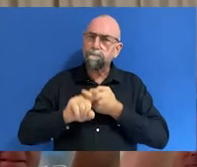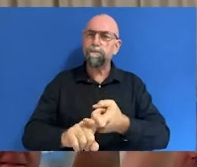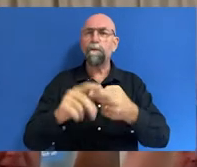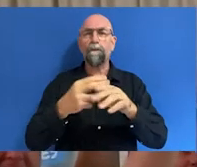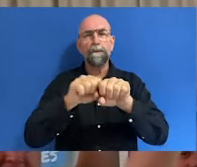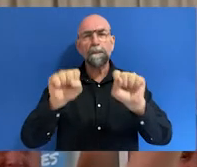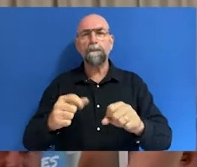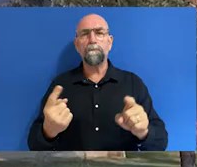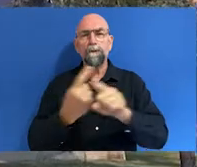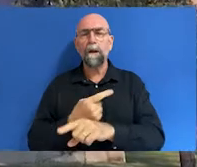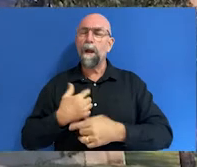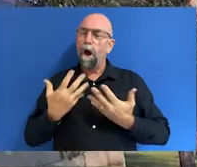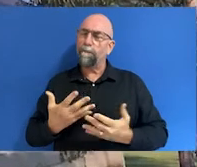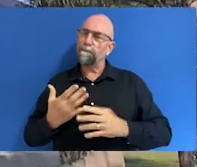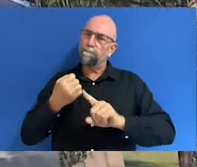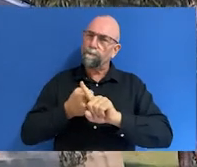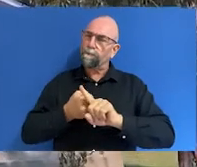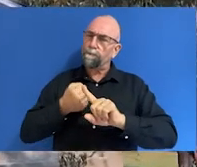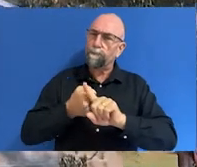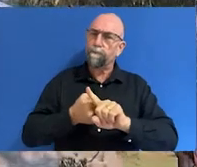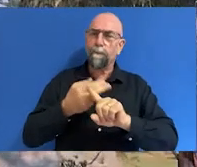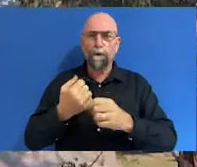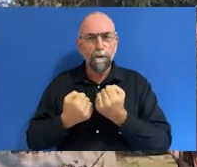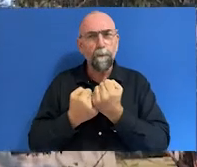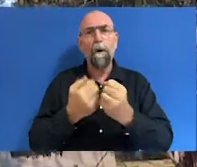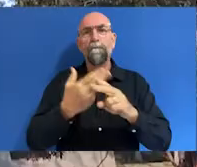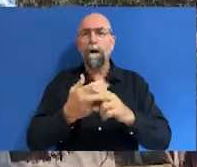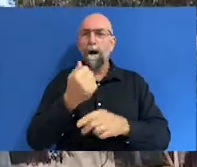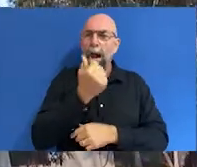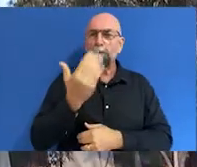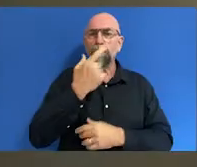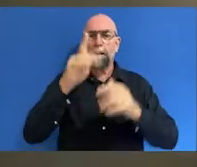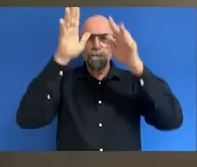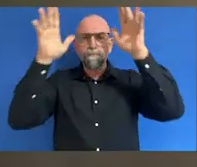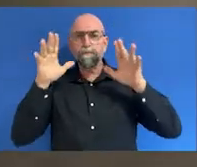rallying and support of Aboriginal Torres Strait Islander people and their Communities. Whether it's